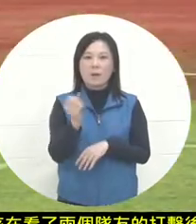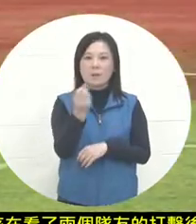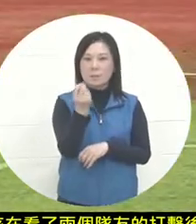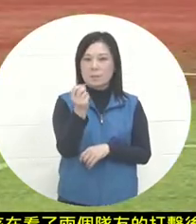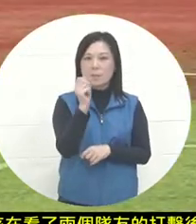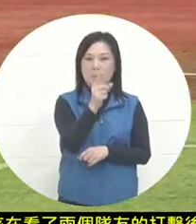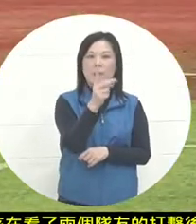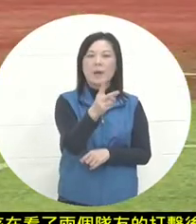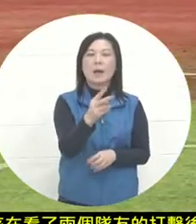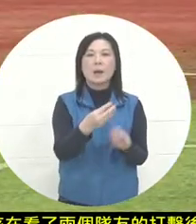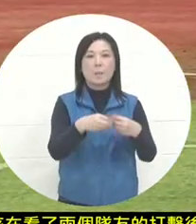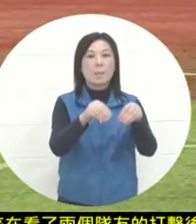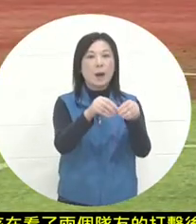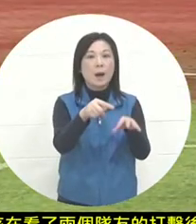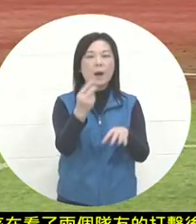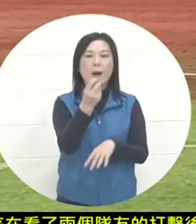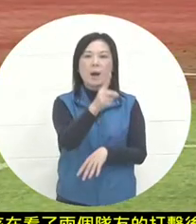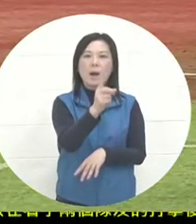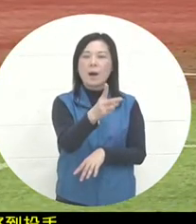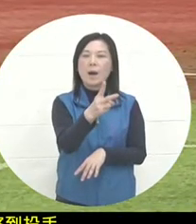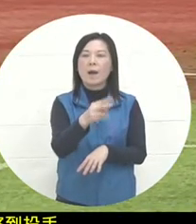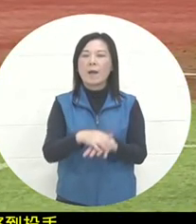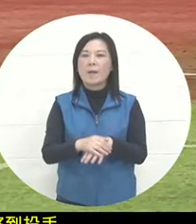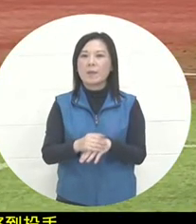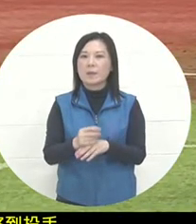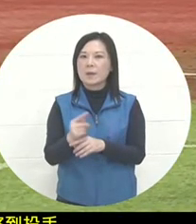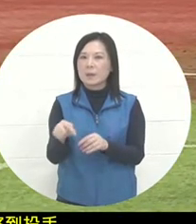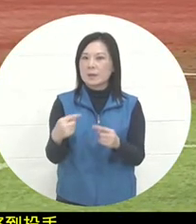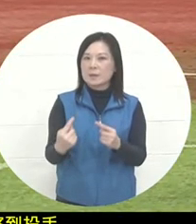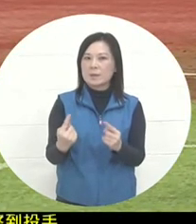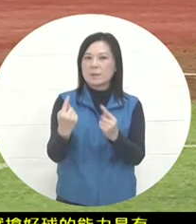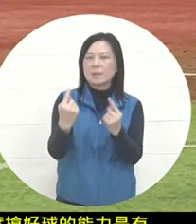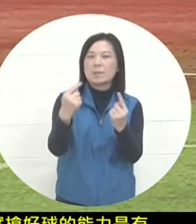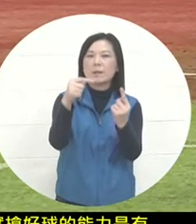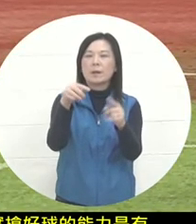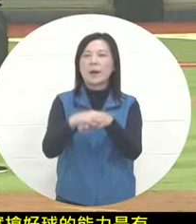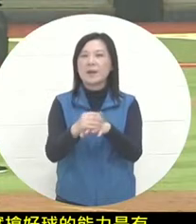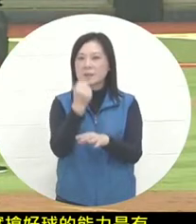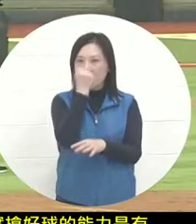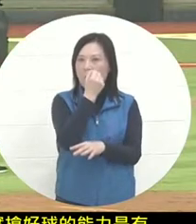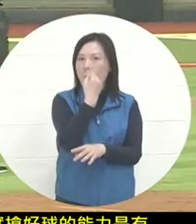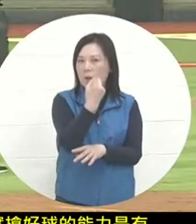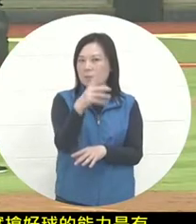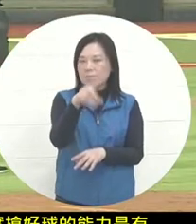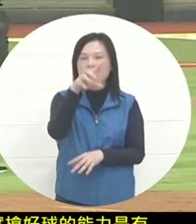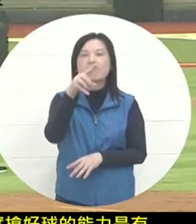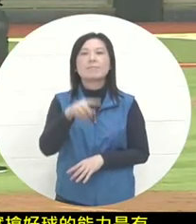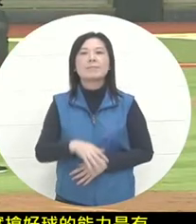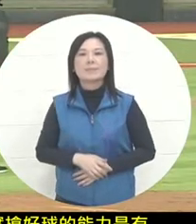I didn’t want to throw a bad ball first during the batting duel, so I was very active